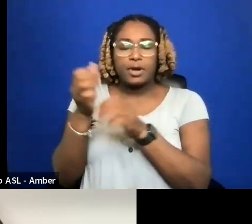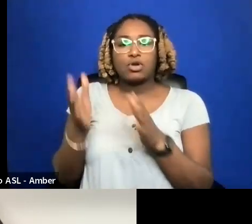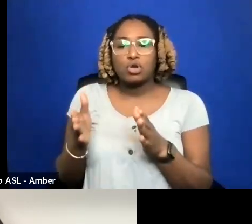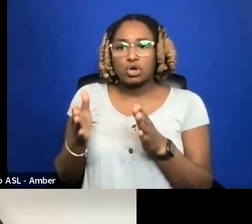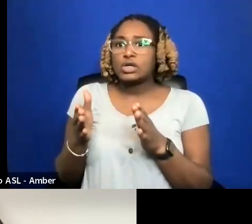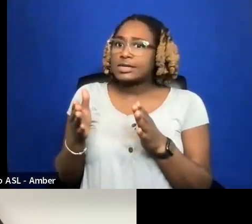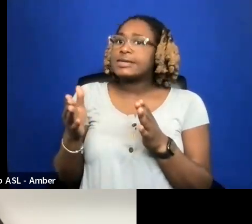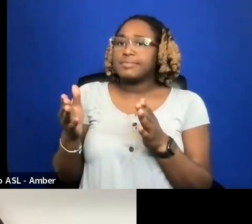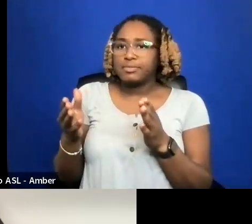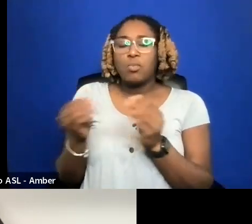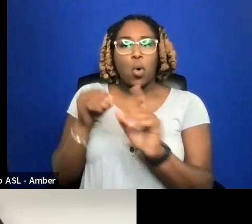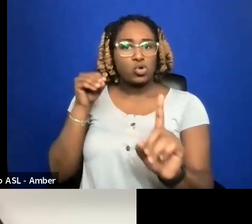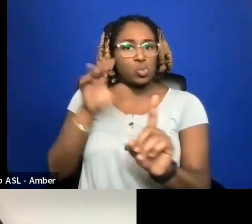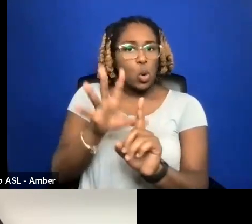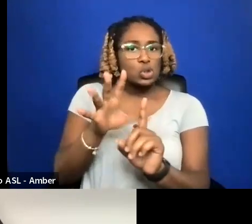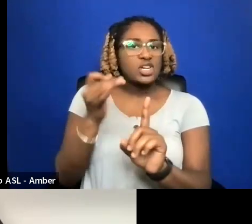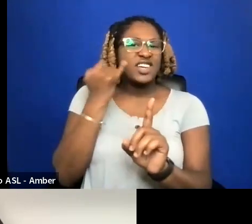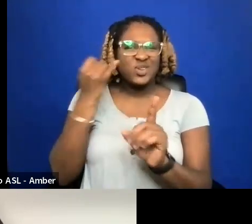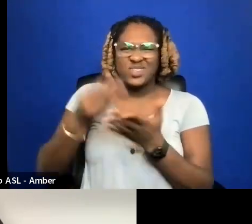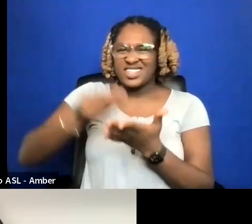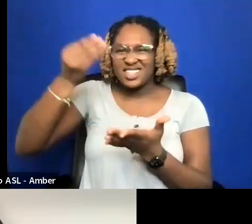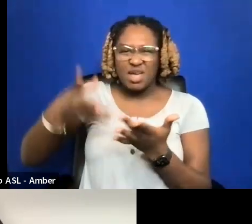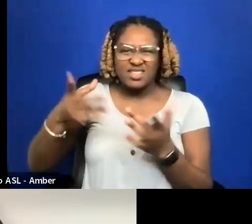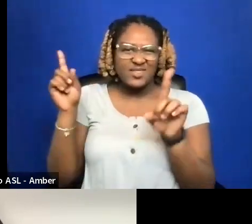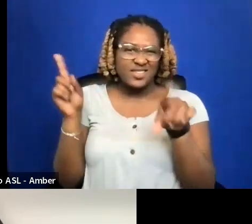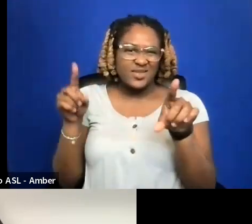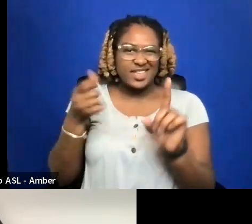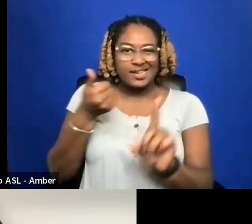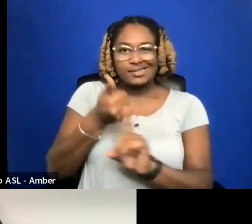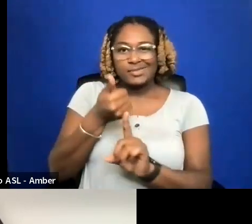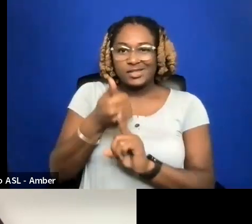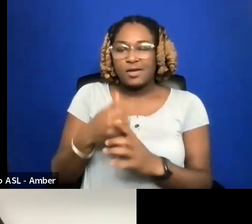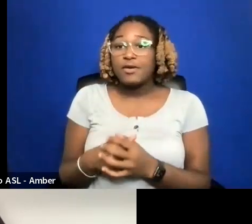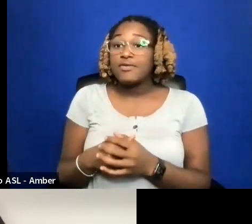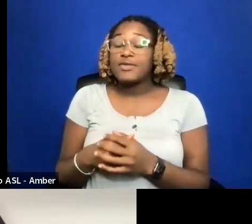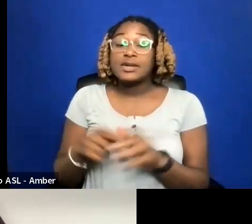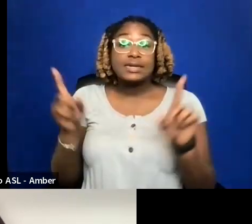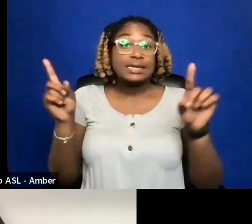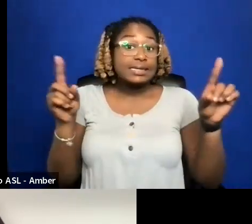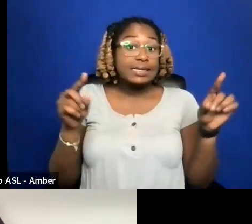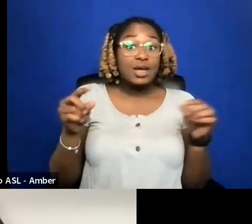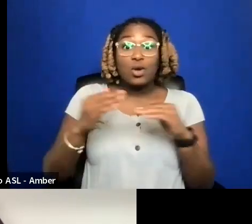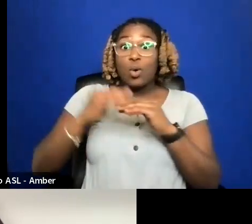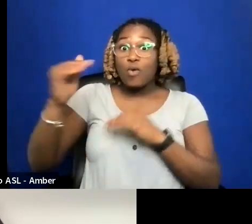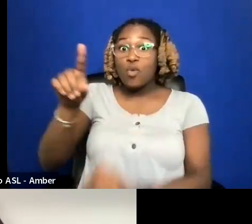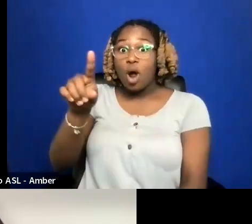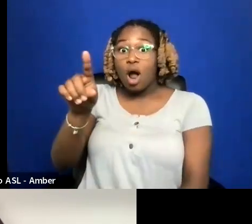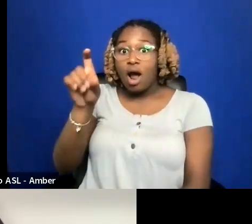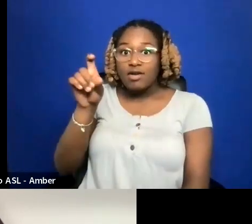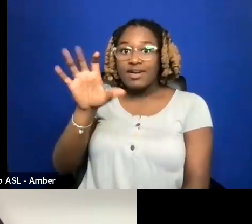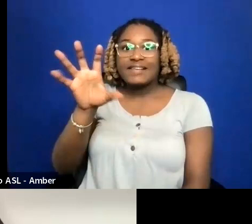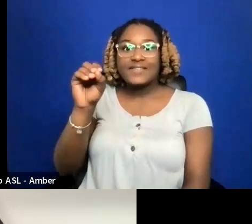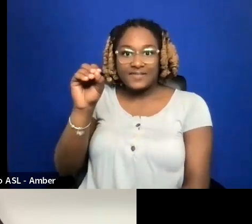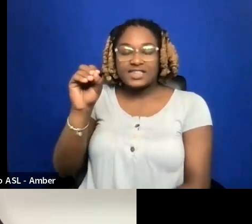AND AFTER INTERVIEWING OVER 150 PRODUCERS AND INDUSTRY REPRESENTATIVES, RACHEL RELEASED THE GLOBALLY